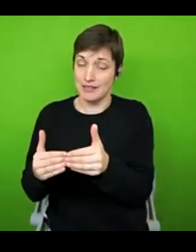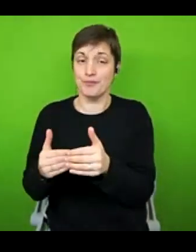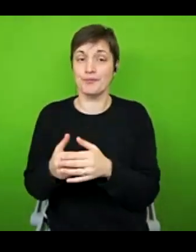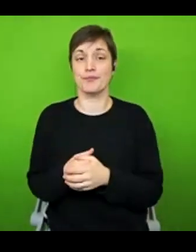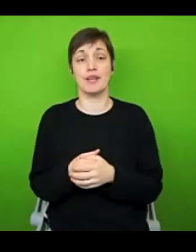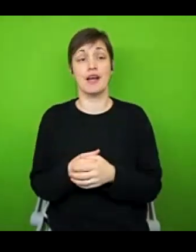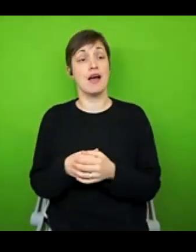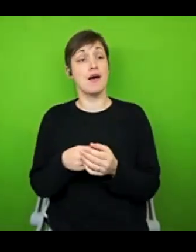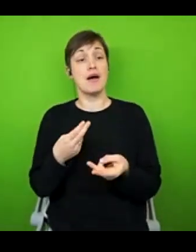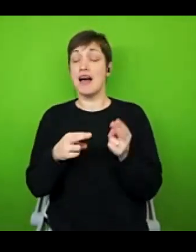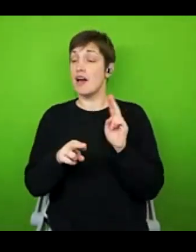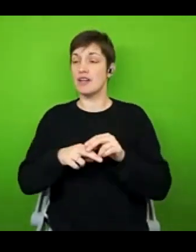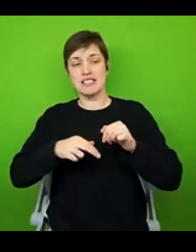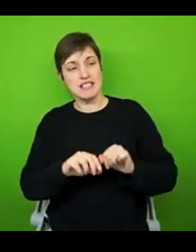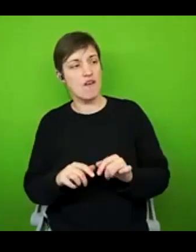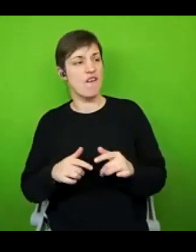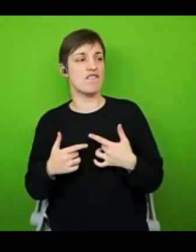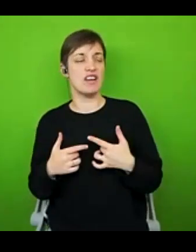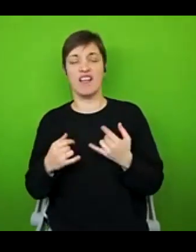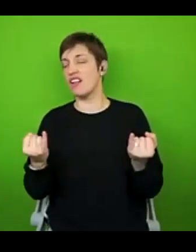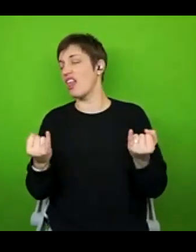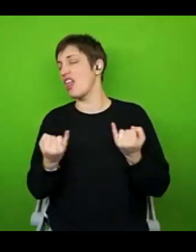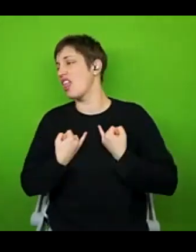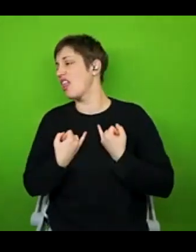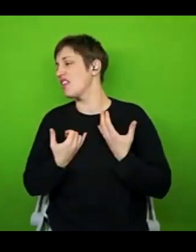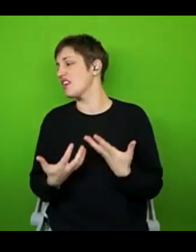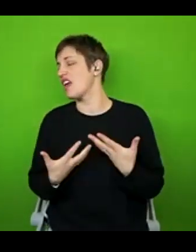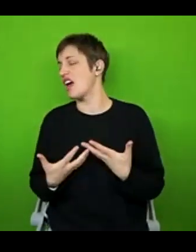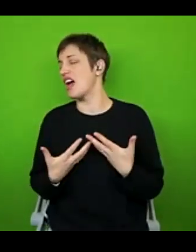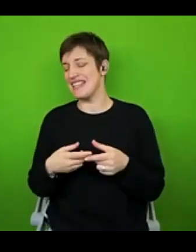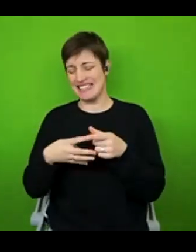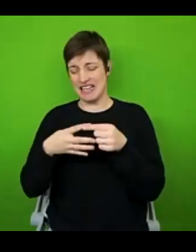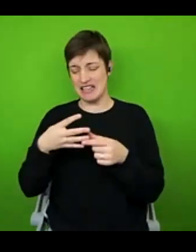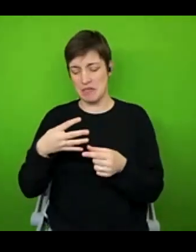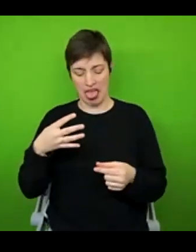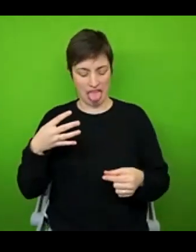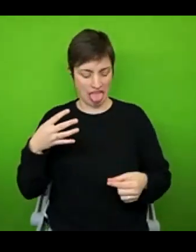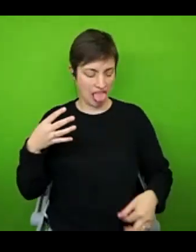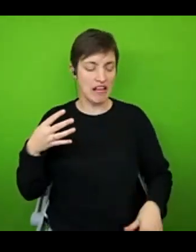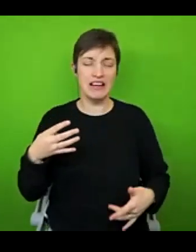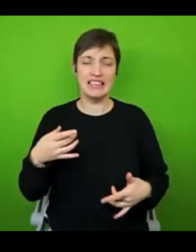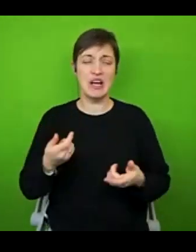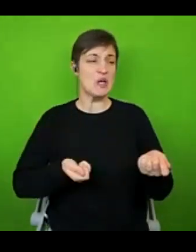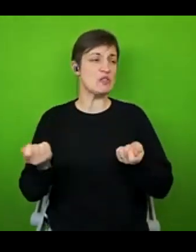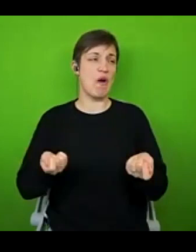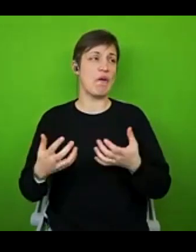right now, and perhaps you feel really rotten, today, you're having a rubbish symptom day, things feel out of your control, you're thinking of a million other